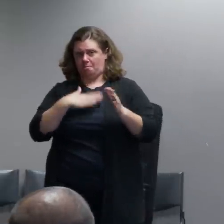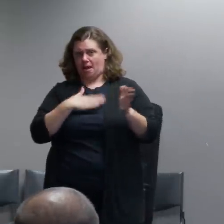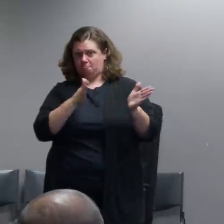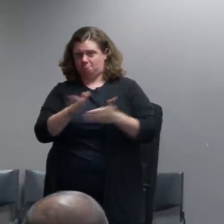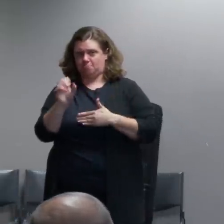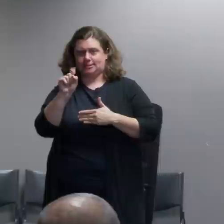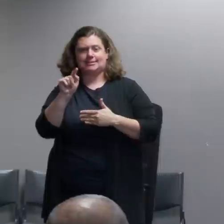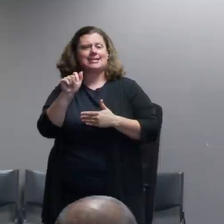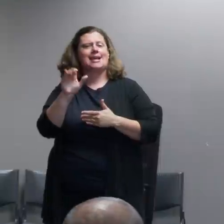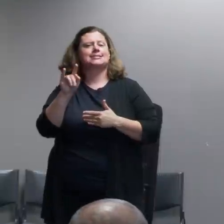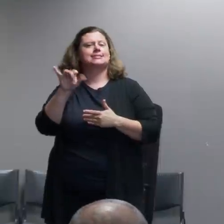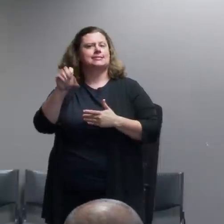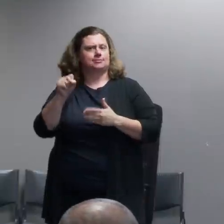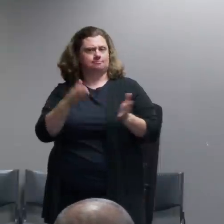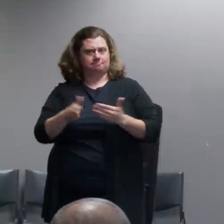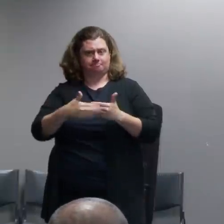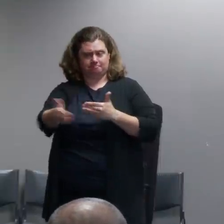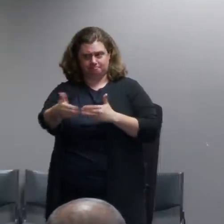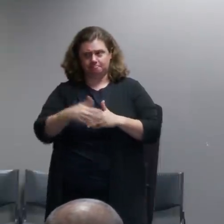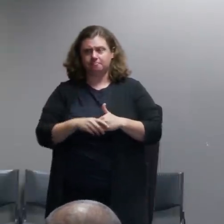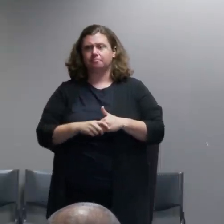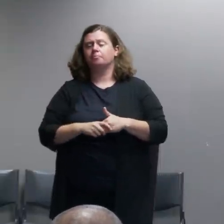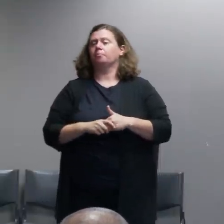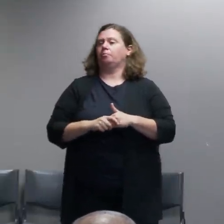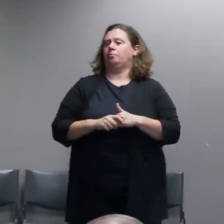a primer in how to come down and be more successful in